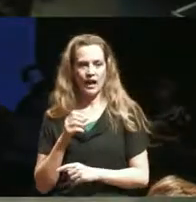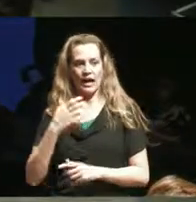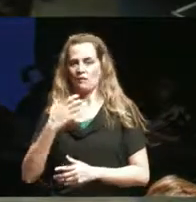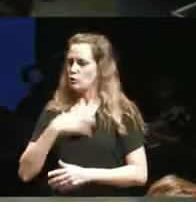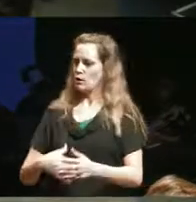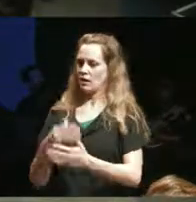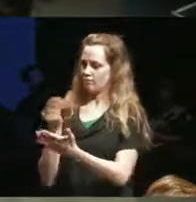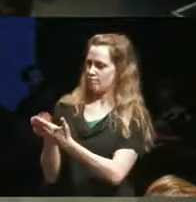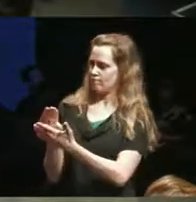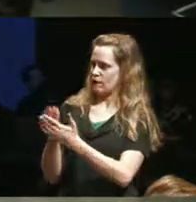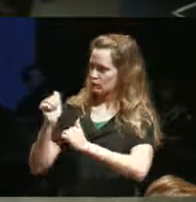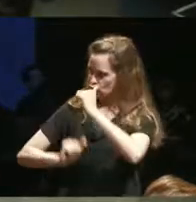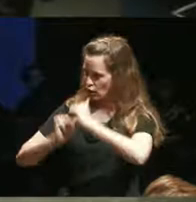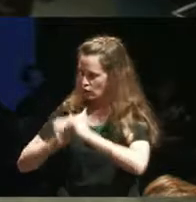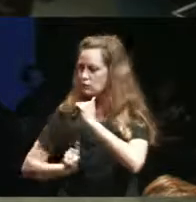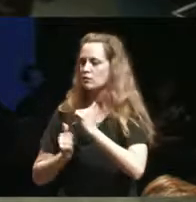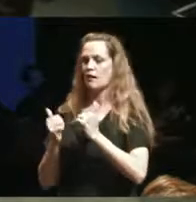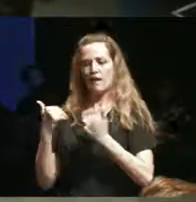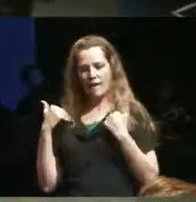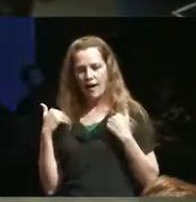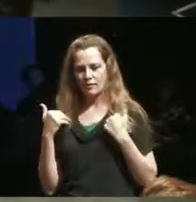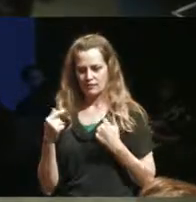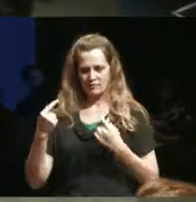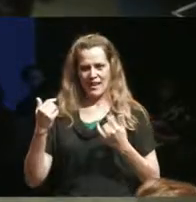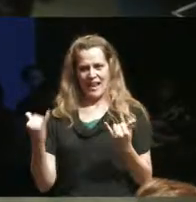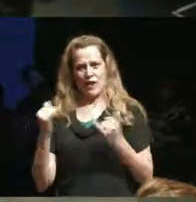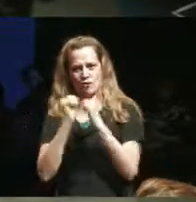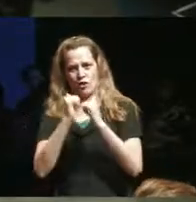or if we can reevaluate the kind of structure that we have here in Canada